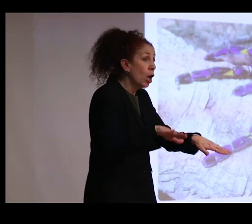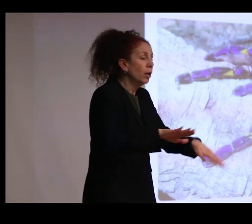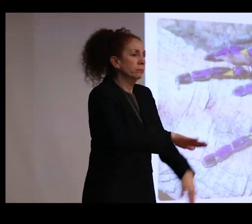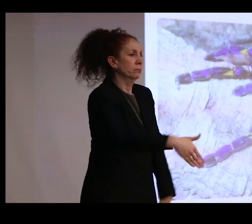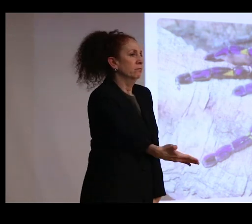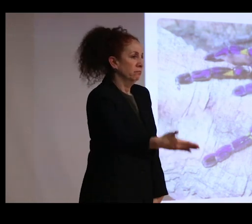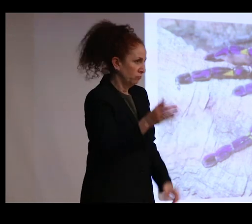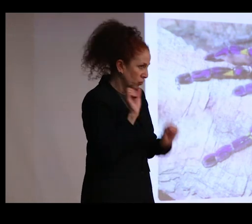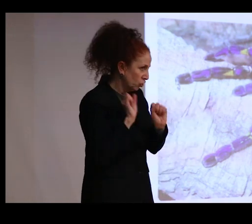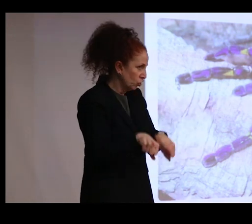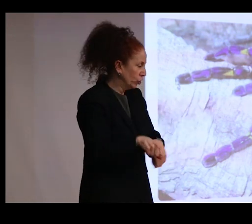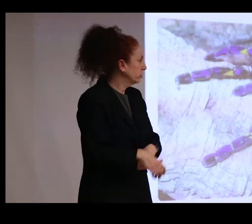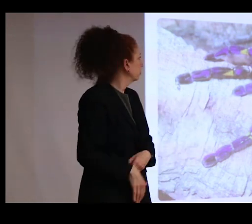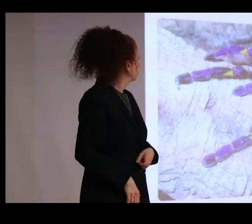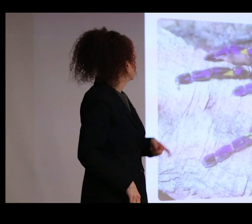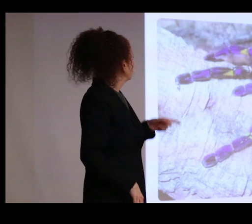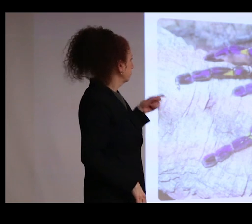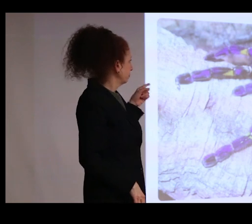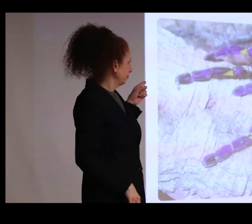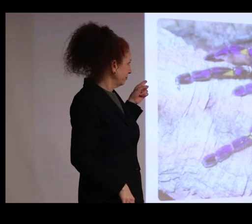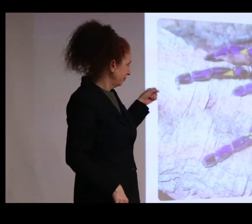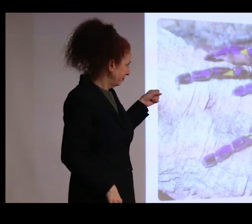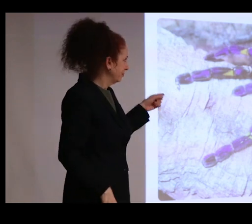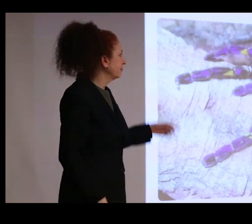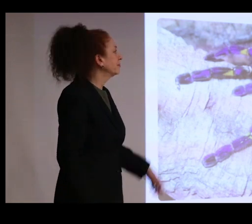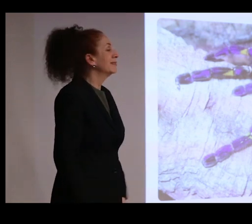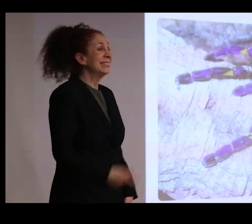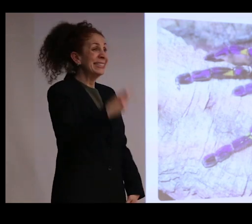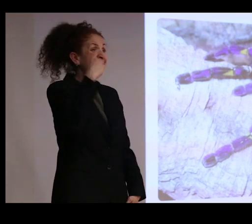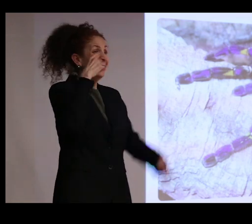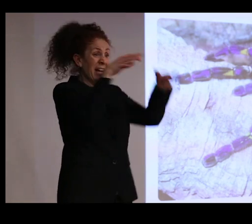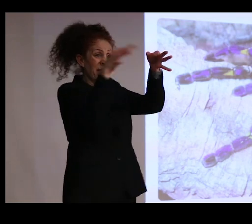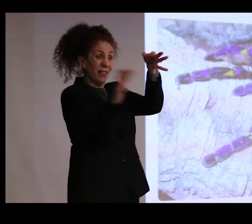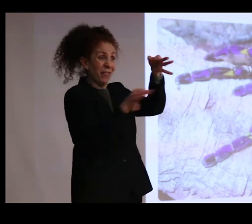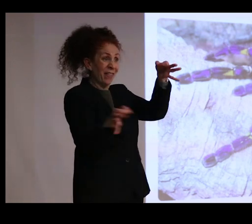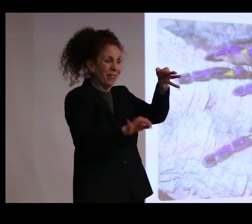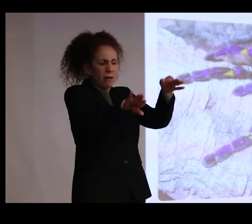Now there's a lot to unpack in Gravely's statement that will help us guide the rest of this talk.